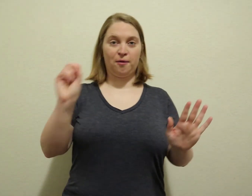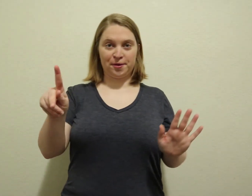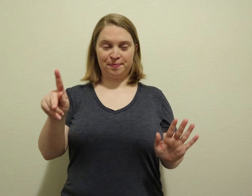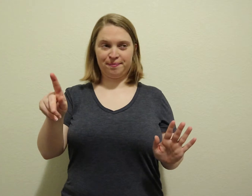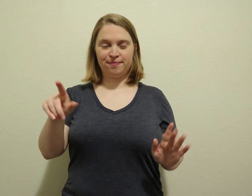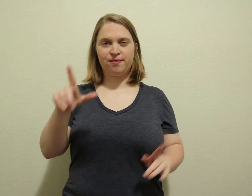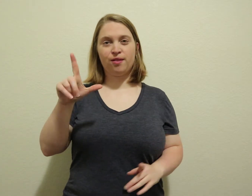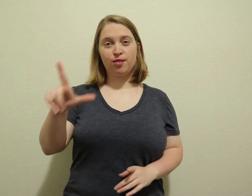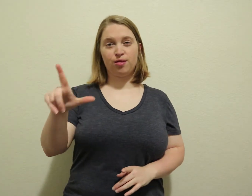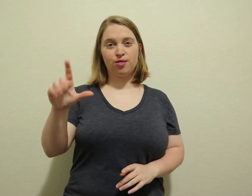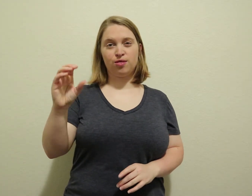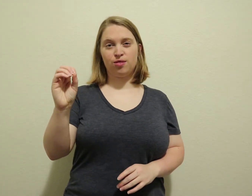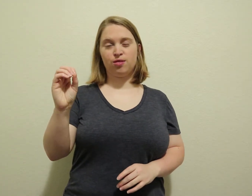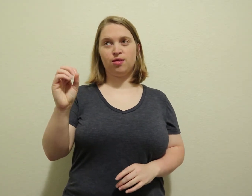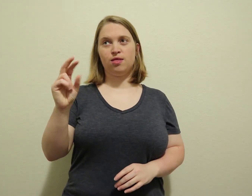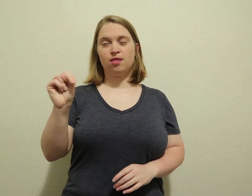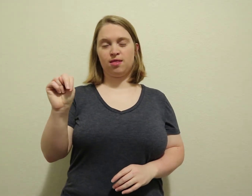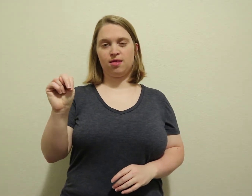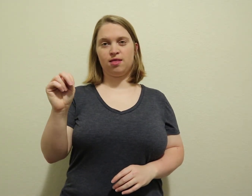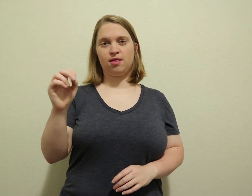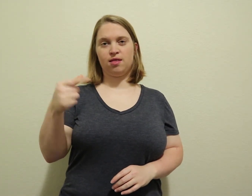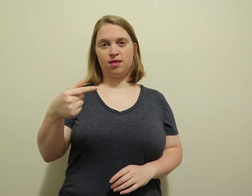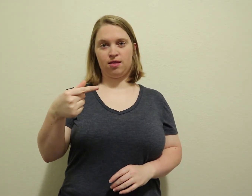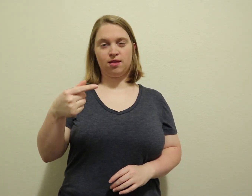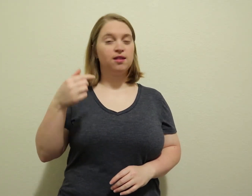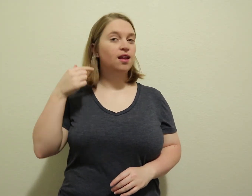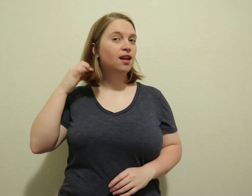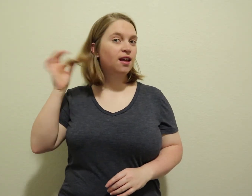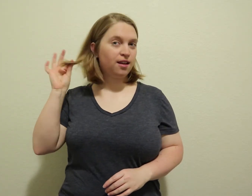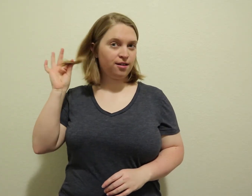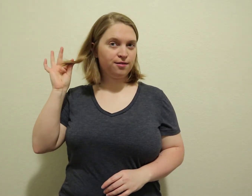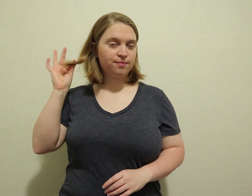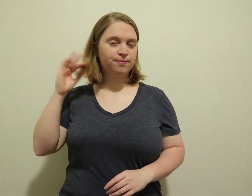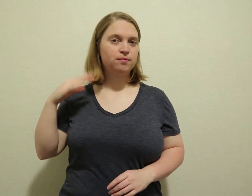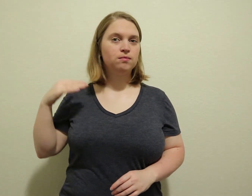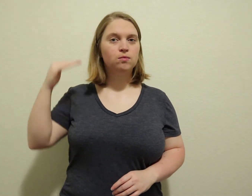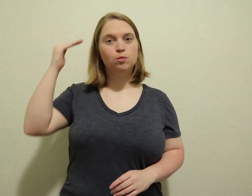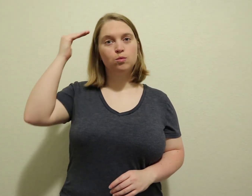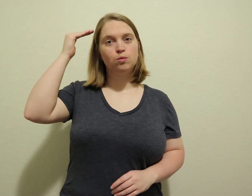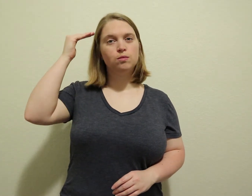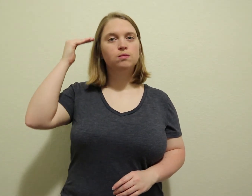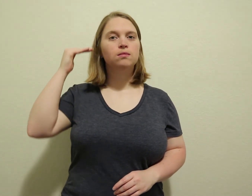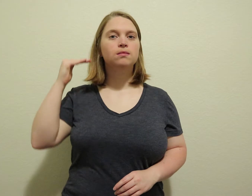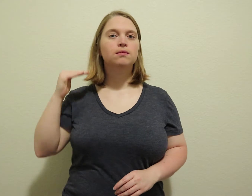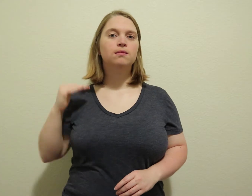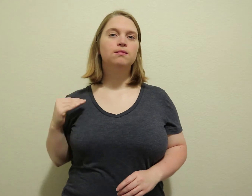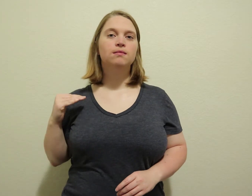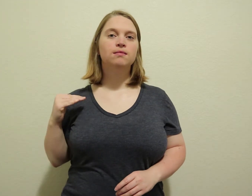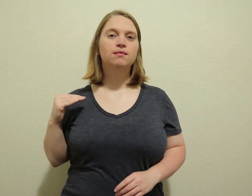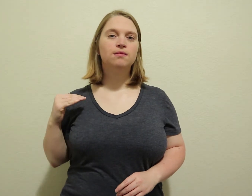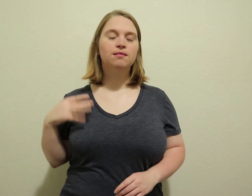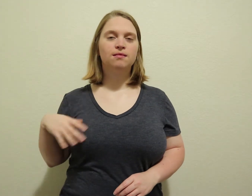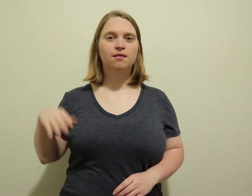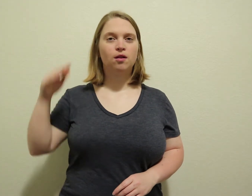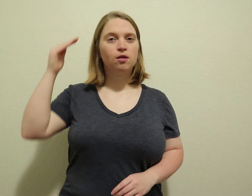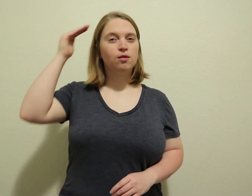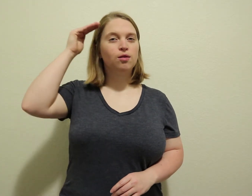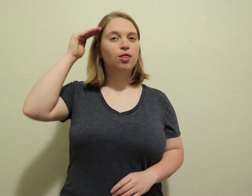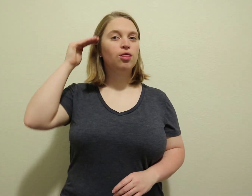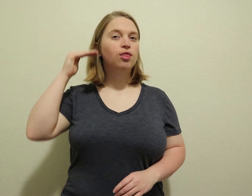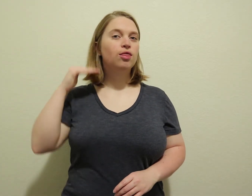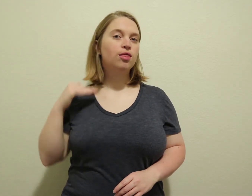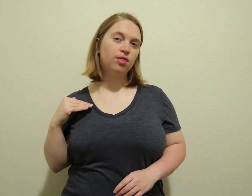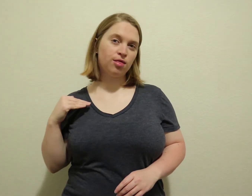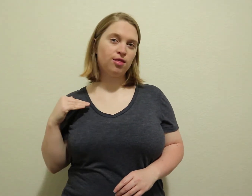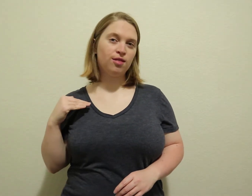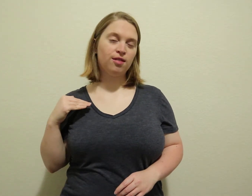OK, LONG hair, long hair, long hair